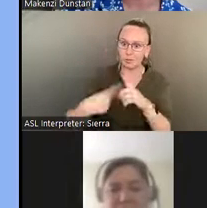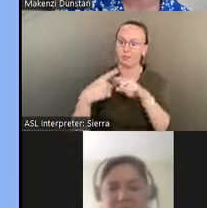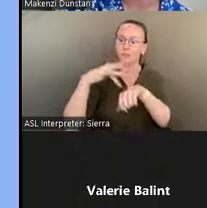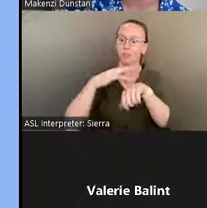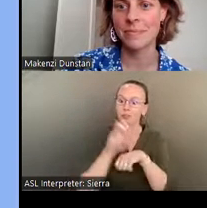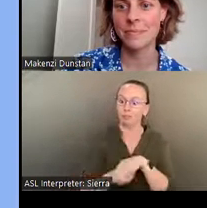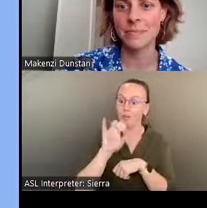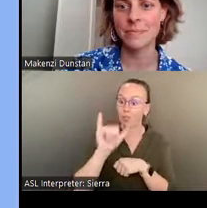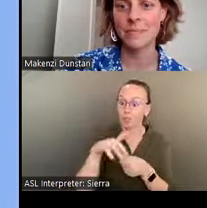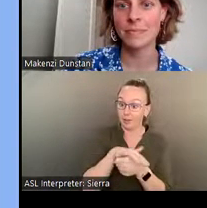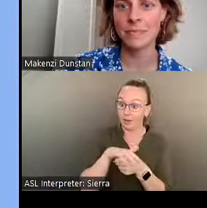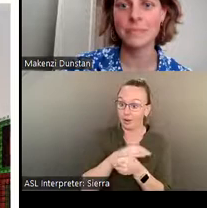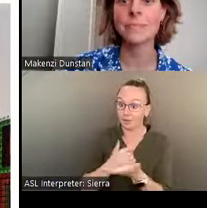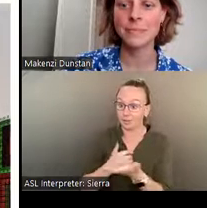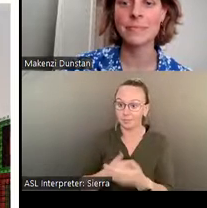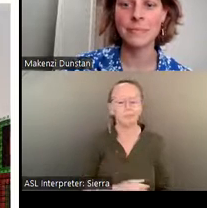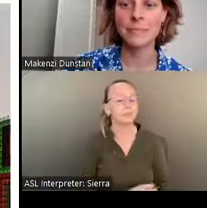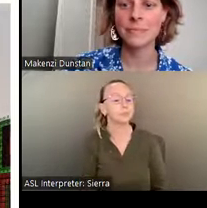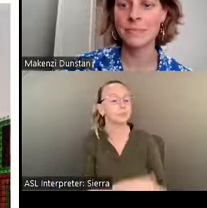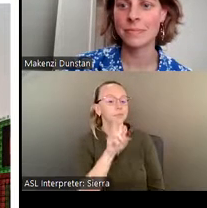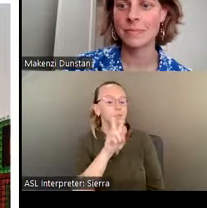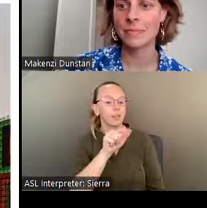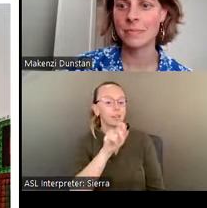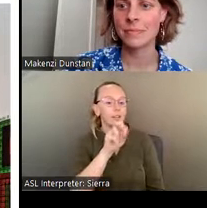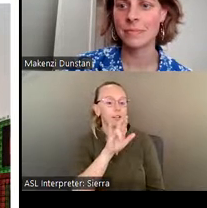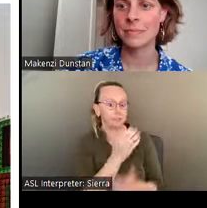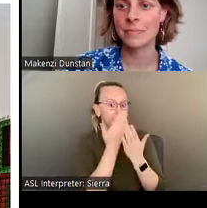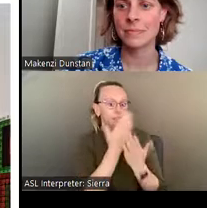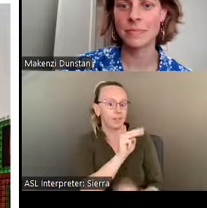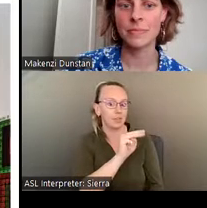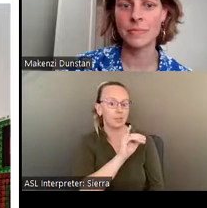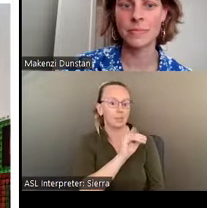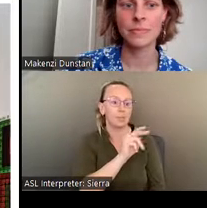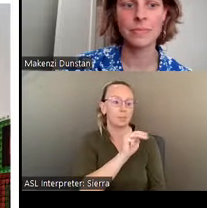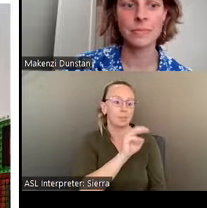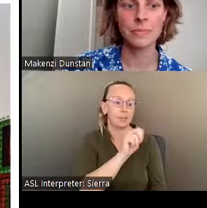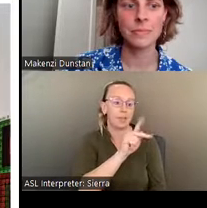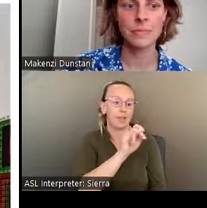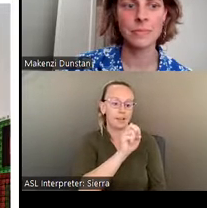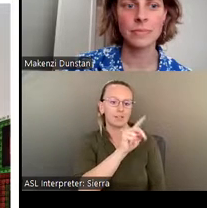[Valerie] Thank you, Makenzi, and to you and everyone involved at the James Castle House